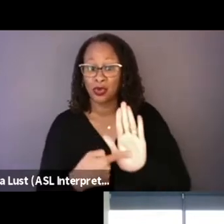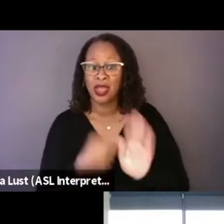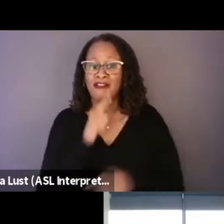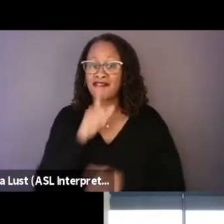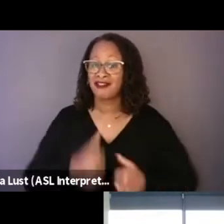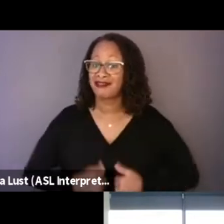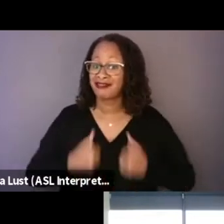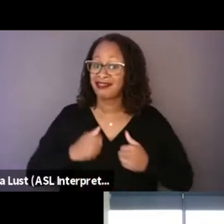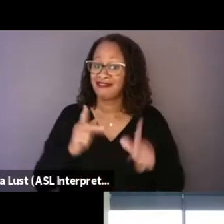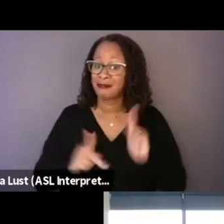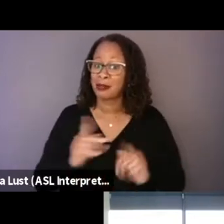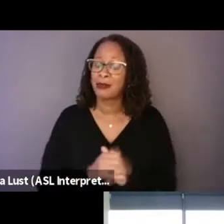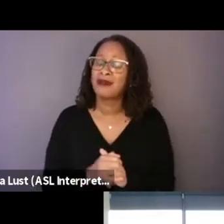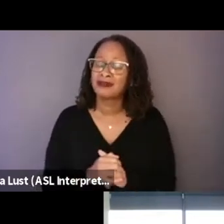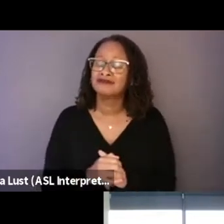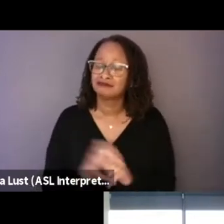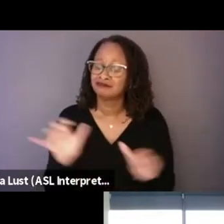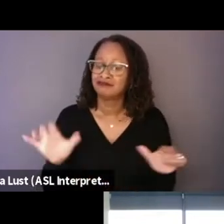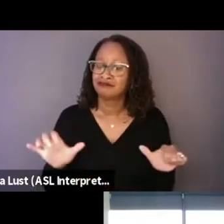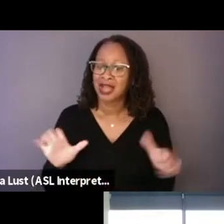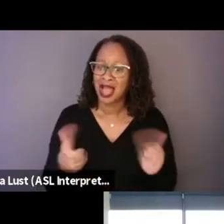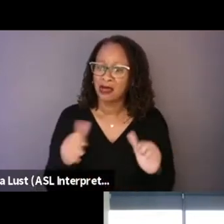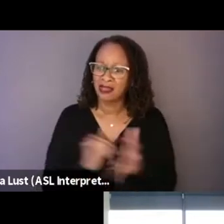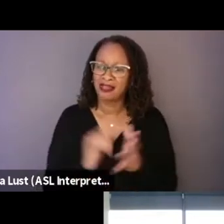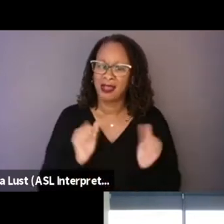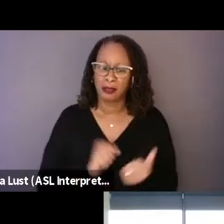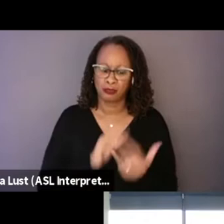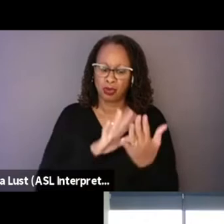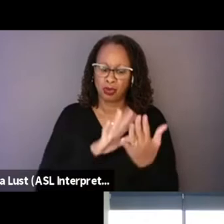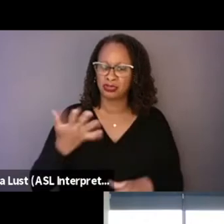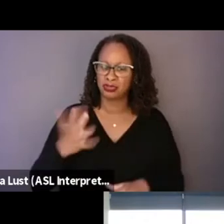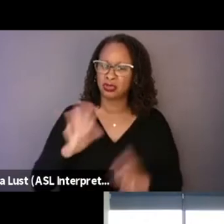how did that approach, sort of come to fruition for you?